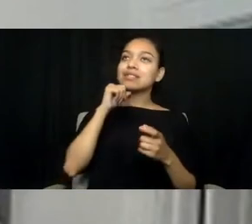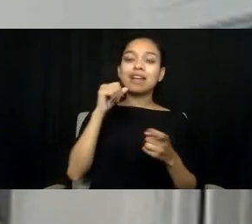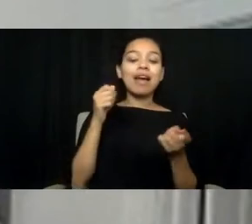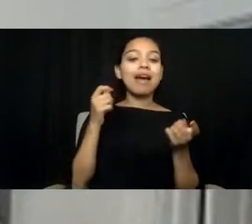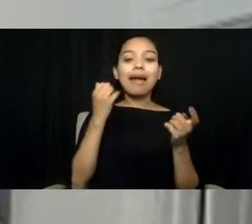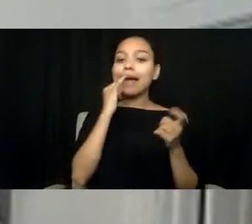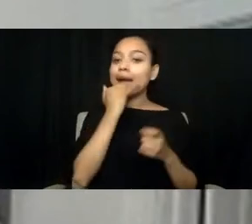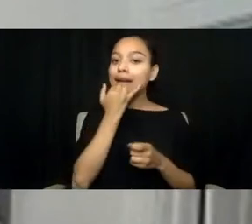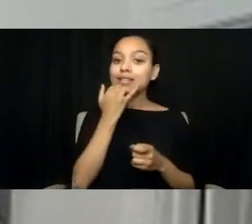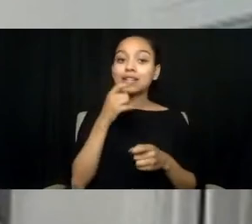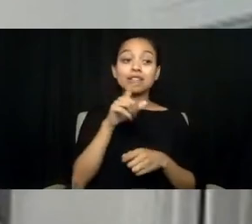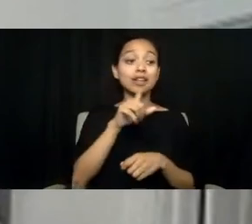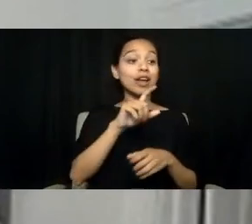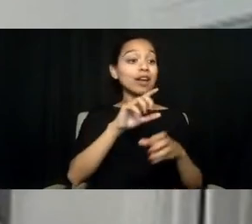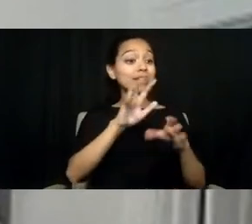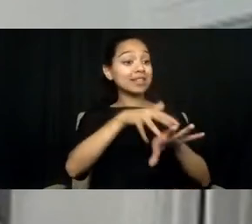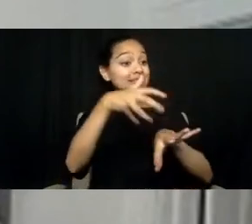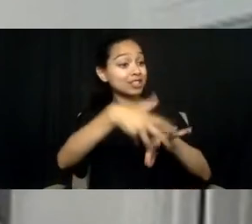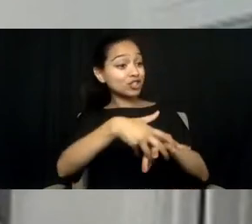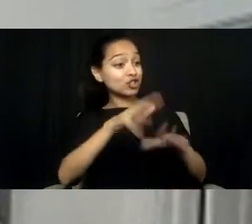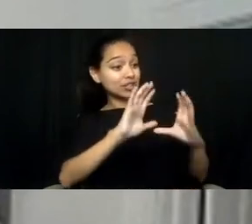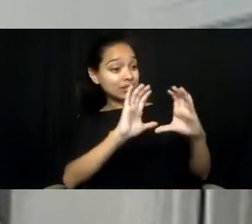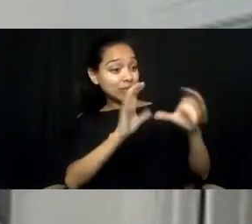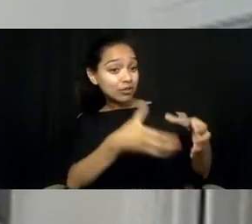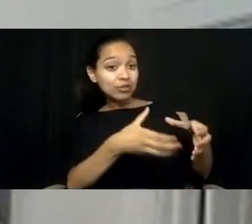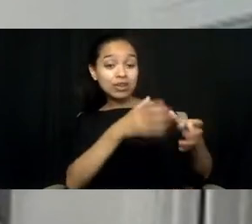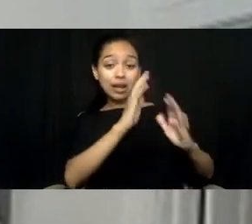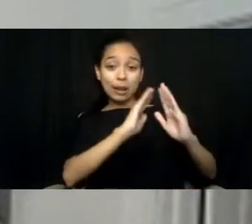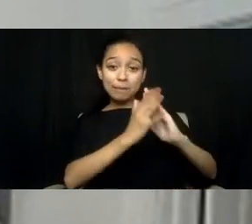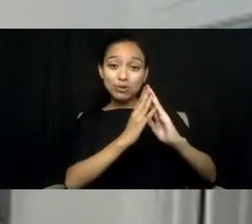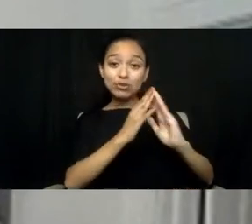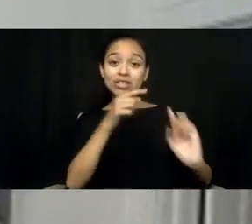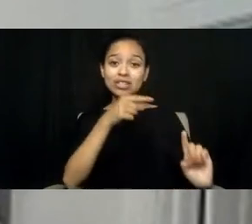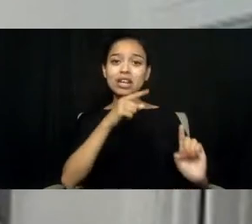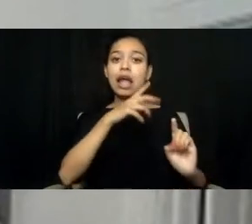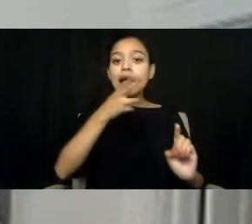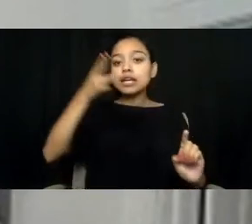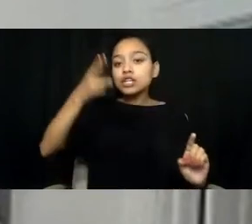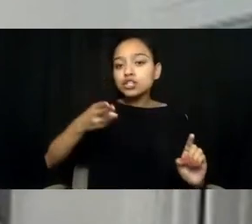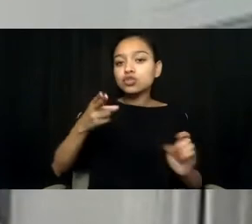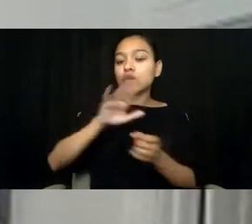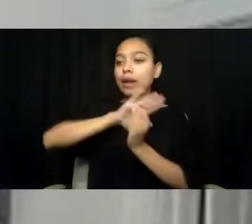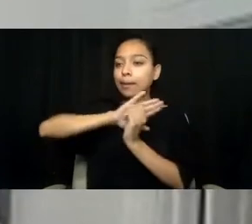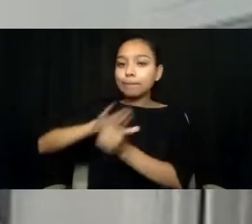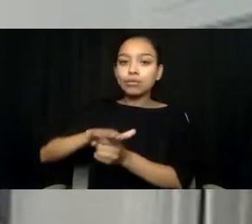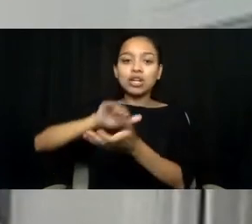and other historically oppressed, excluded communities,